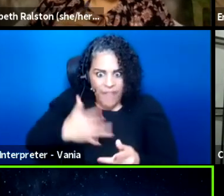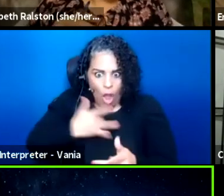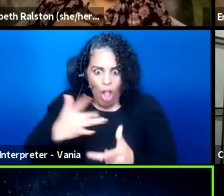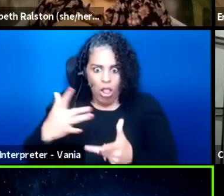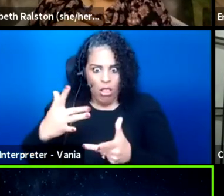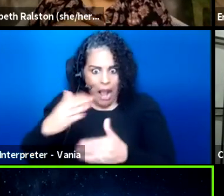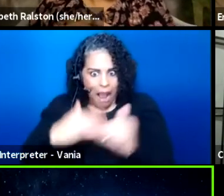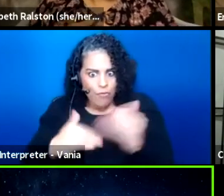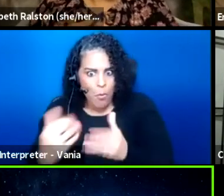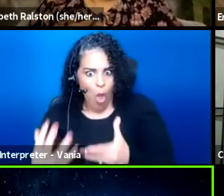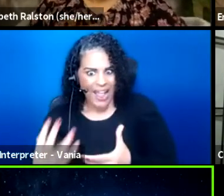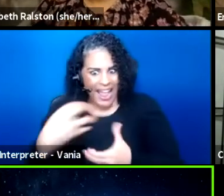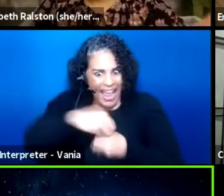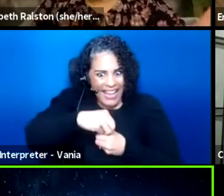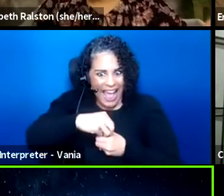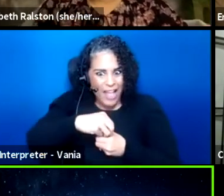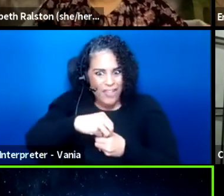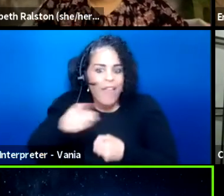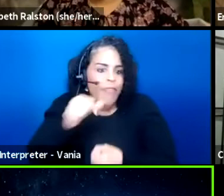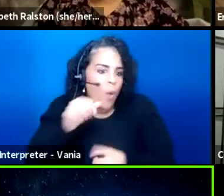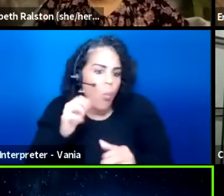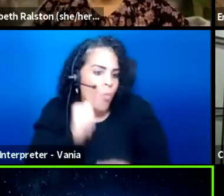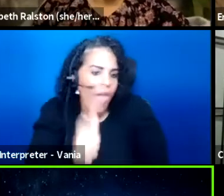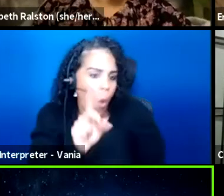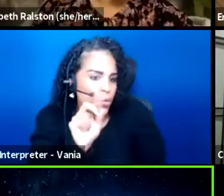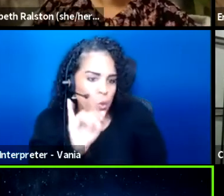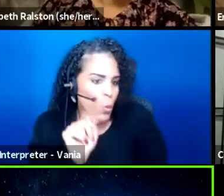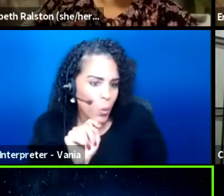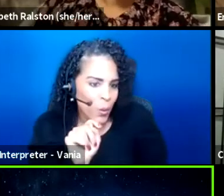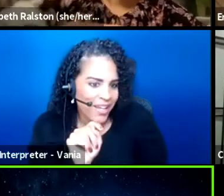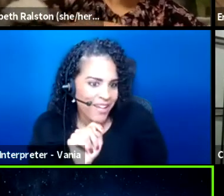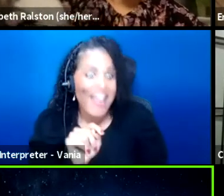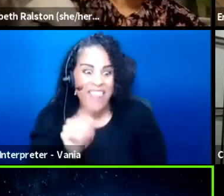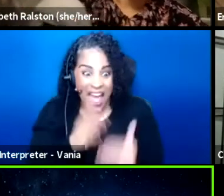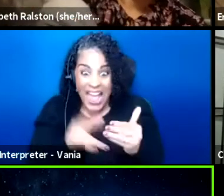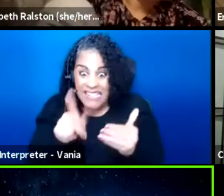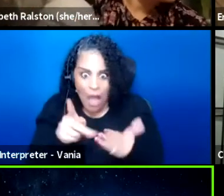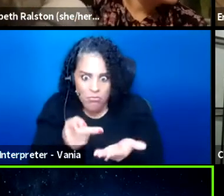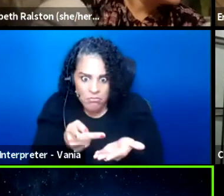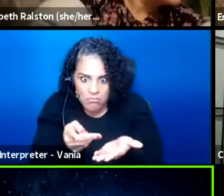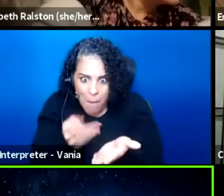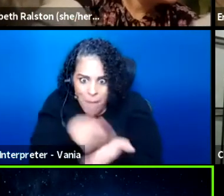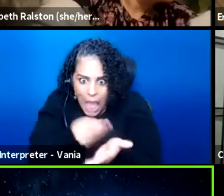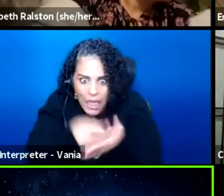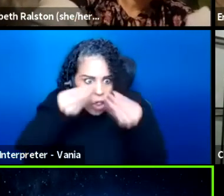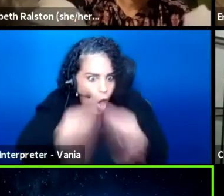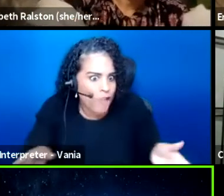then they're not going to do it, and then that ends up being, you know, a loss of revenue, yet, at the same time,